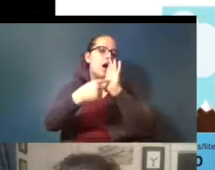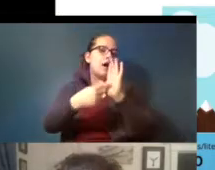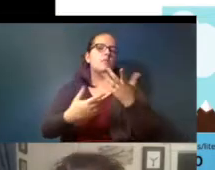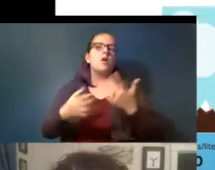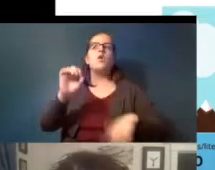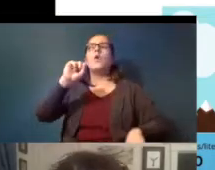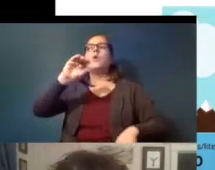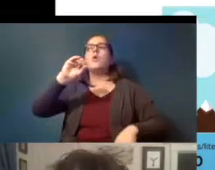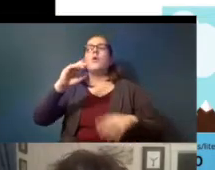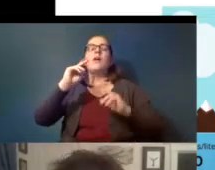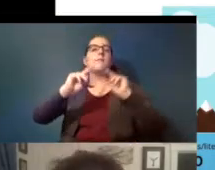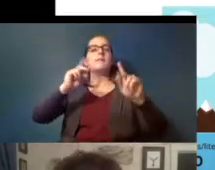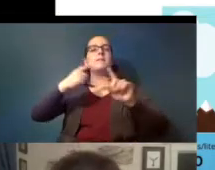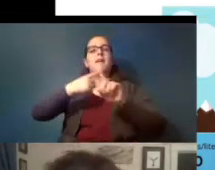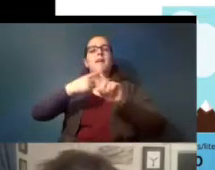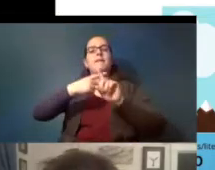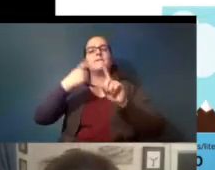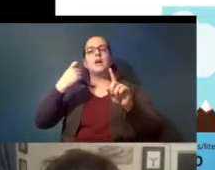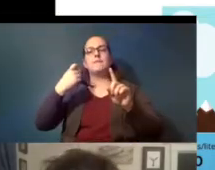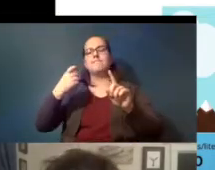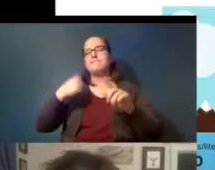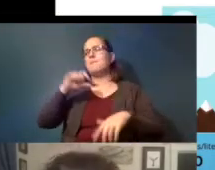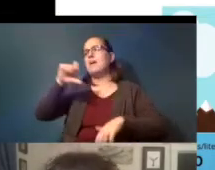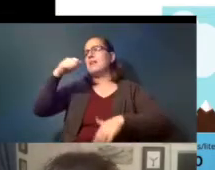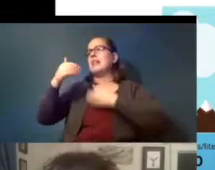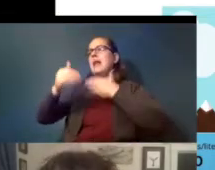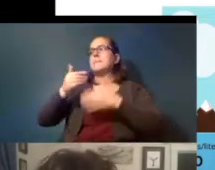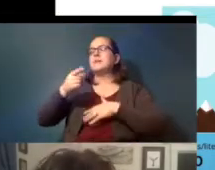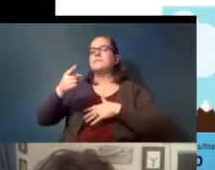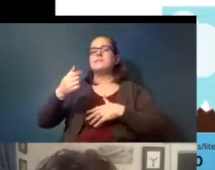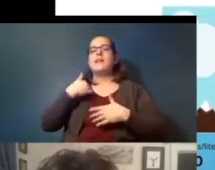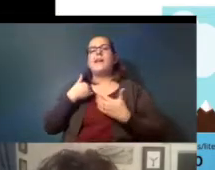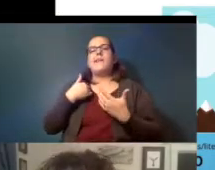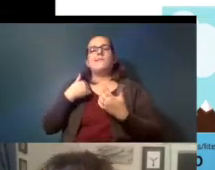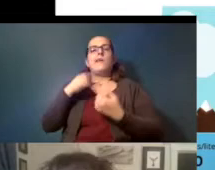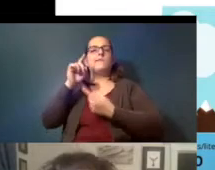from company you know i'm in another process where there's a consultant who mostly does work